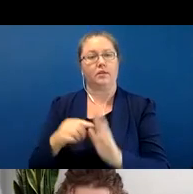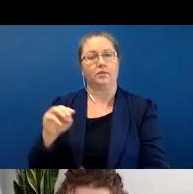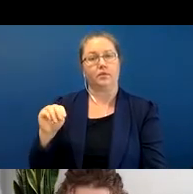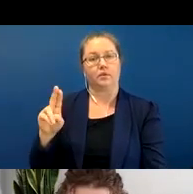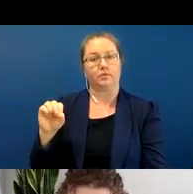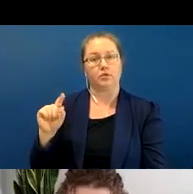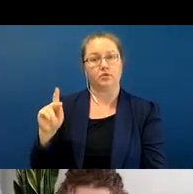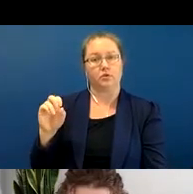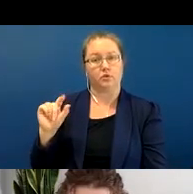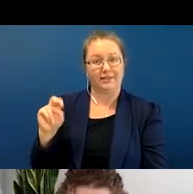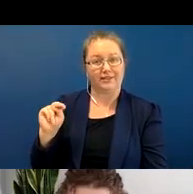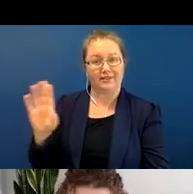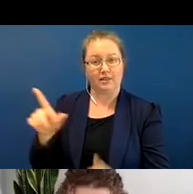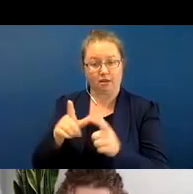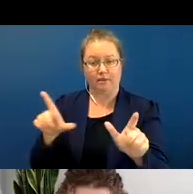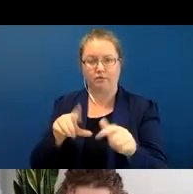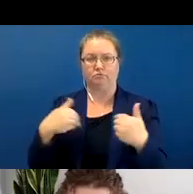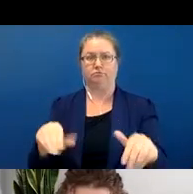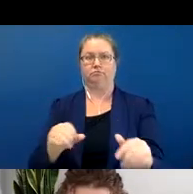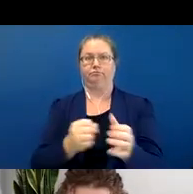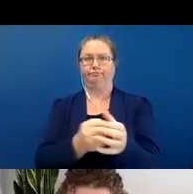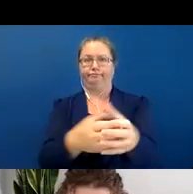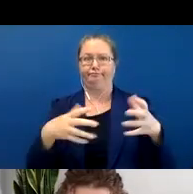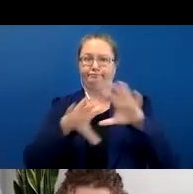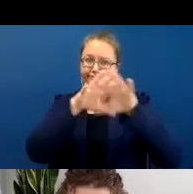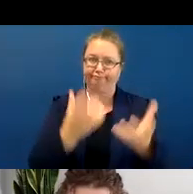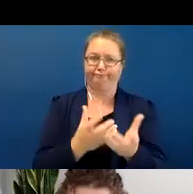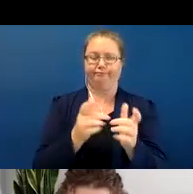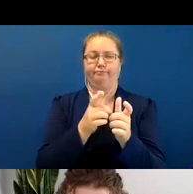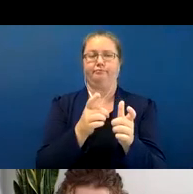more of a productive system where you have classificatory stems that not only tell you